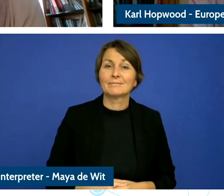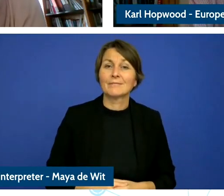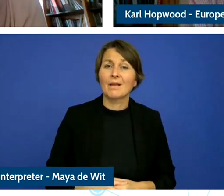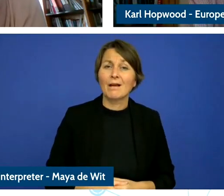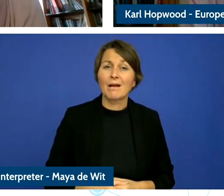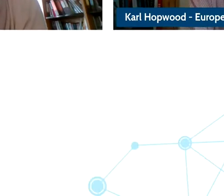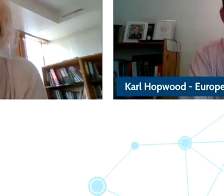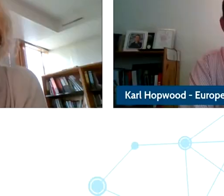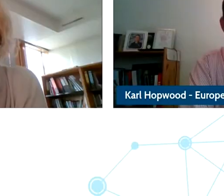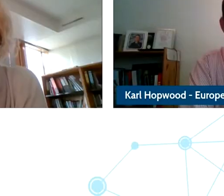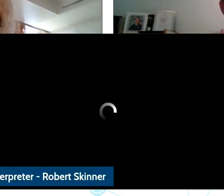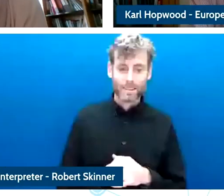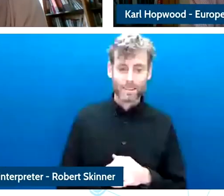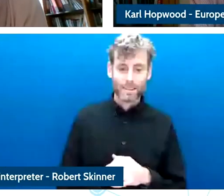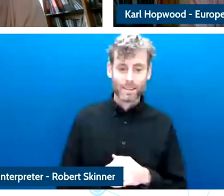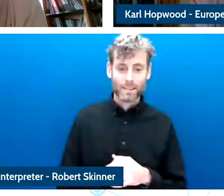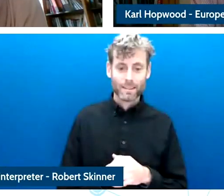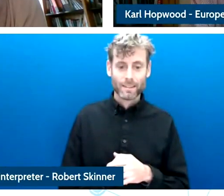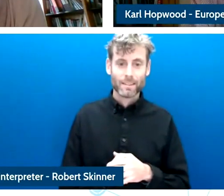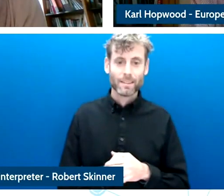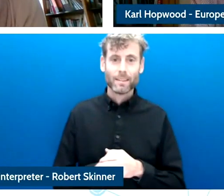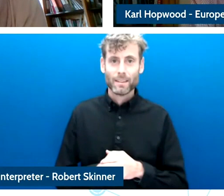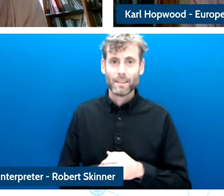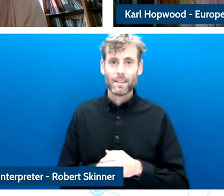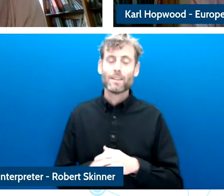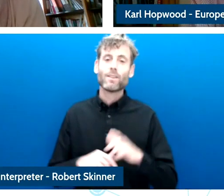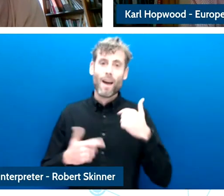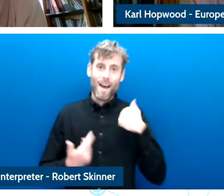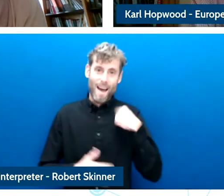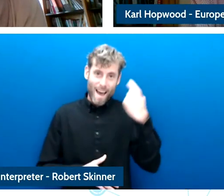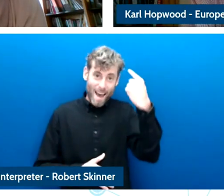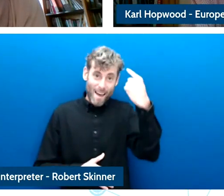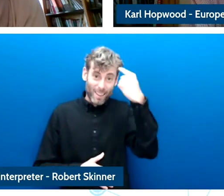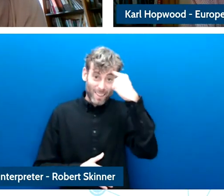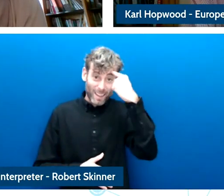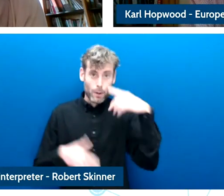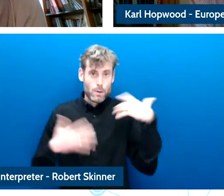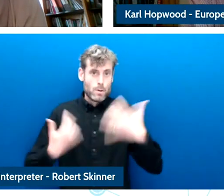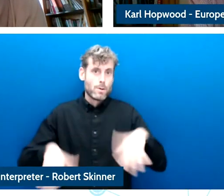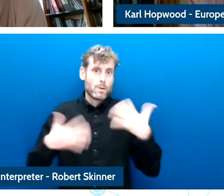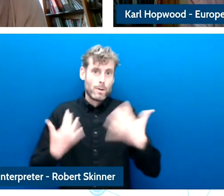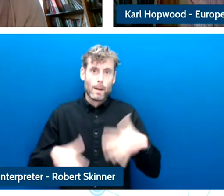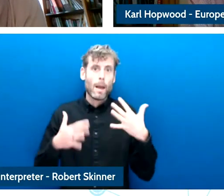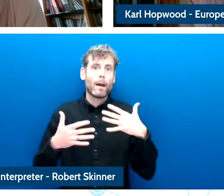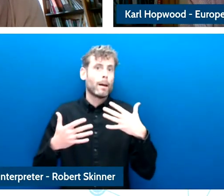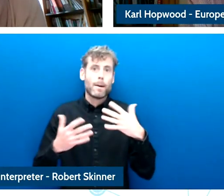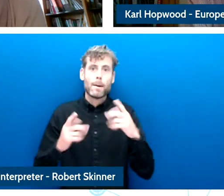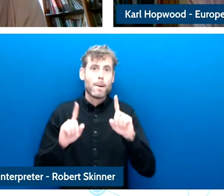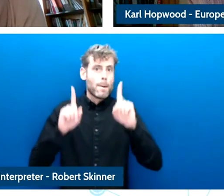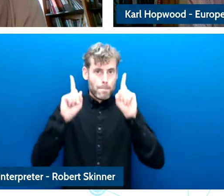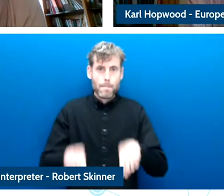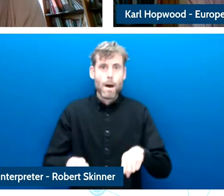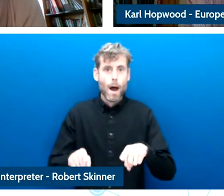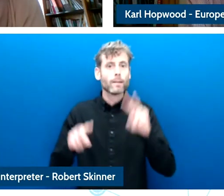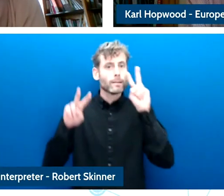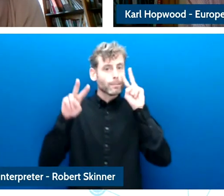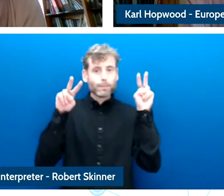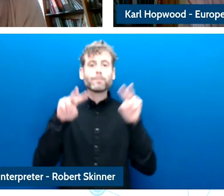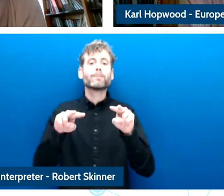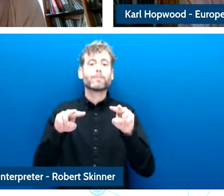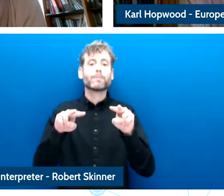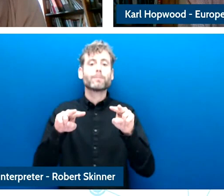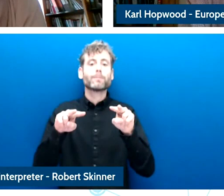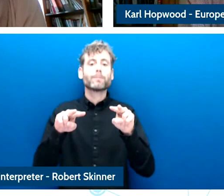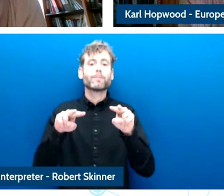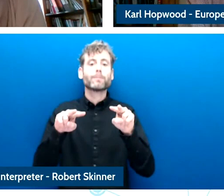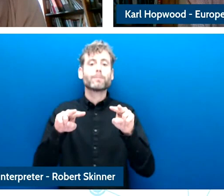Yeah, I think that for us, it's extremely important to collaborate with both